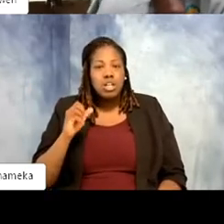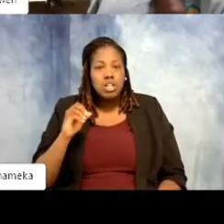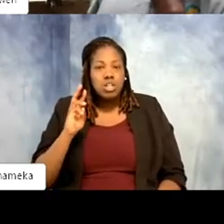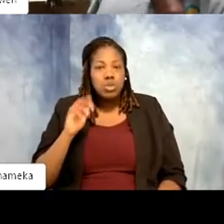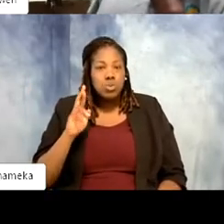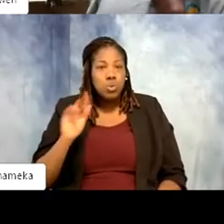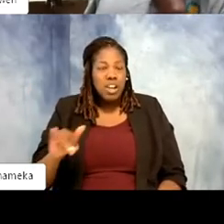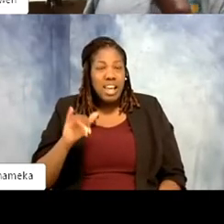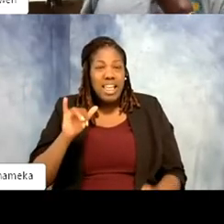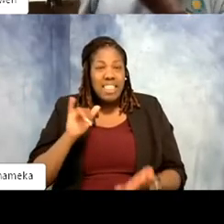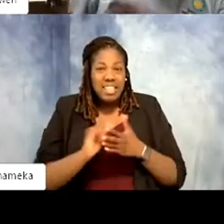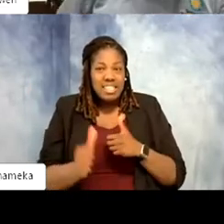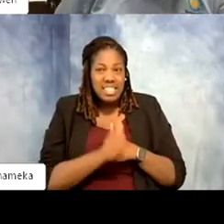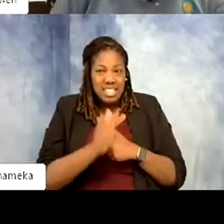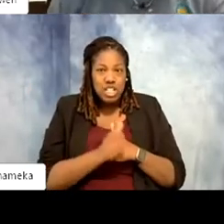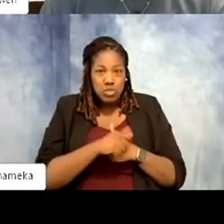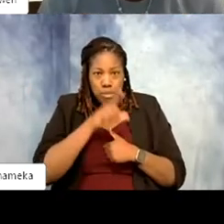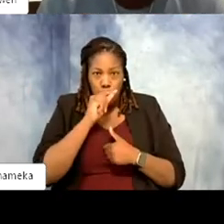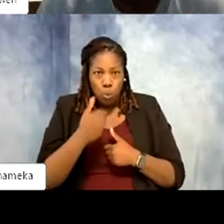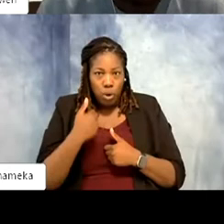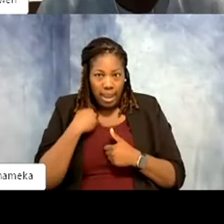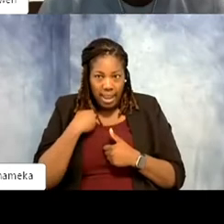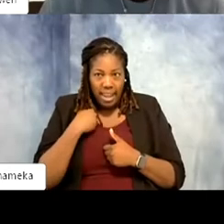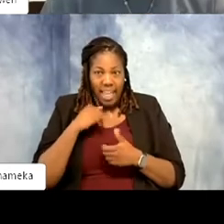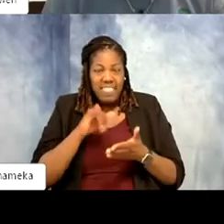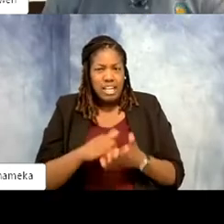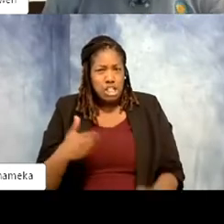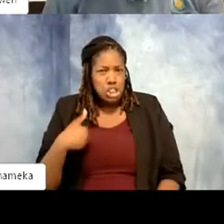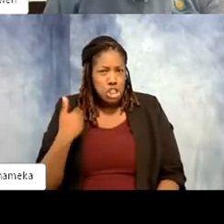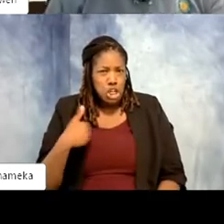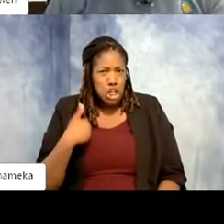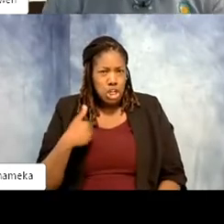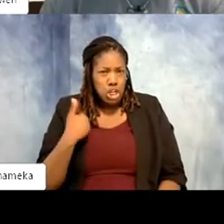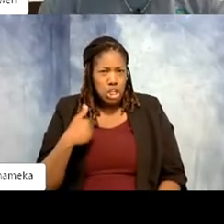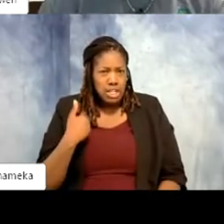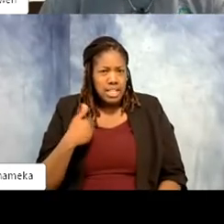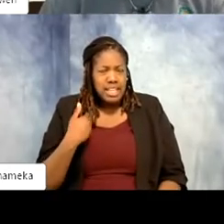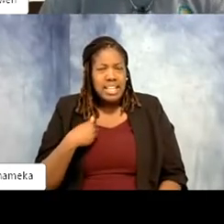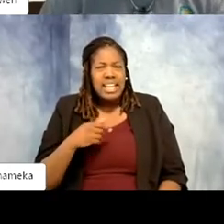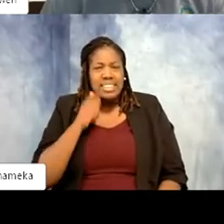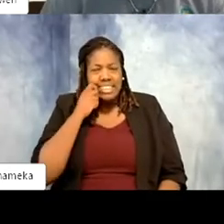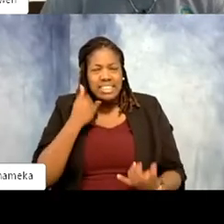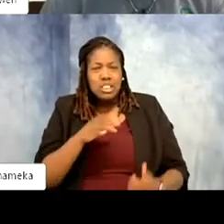we have at the Bird House. This is a juvenile one, he's still in the brown colors of being young. But